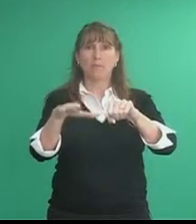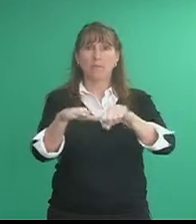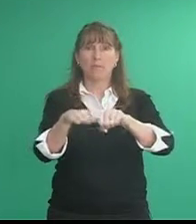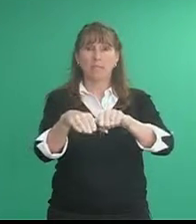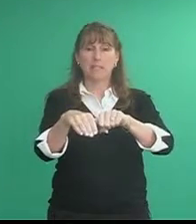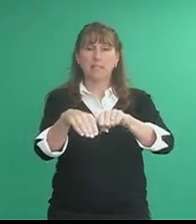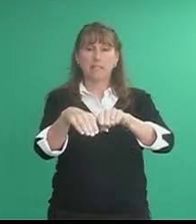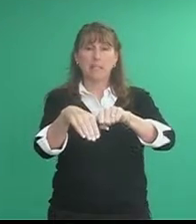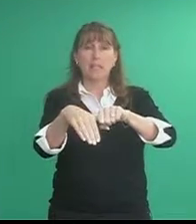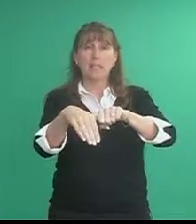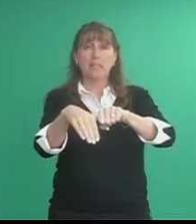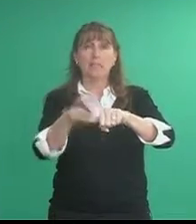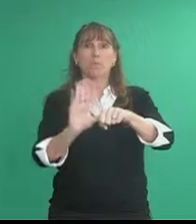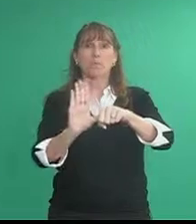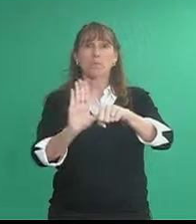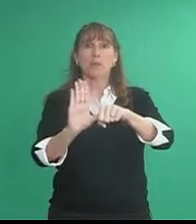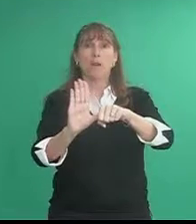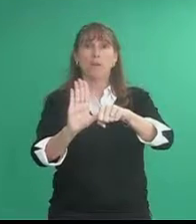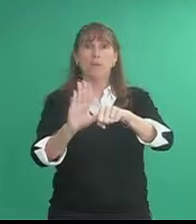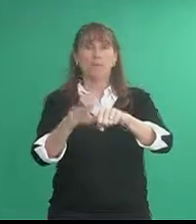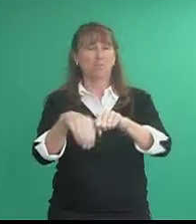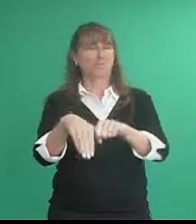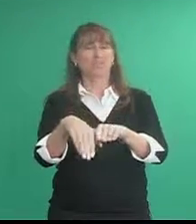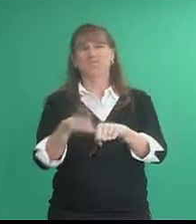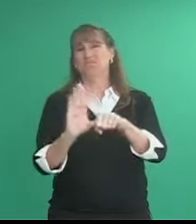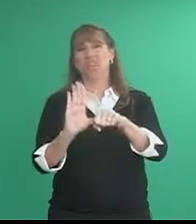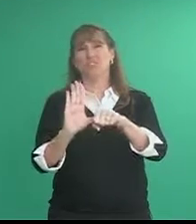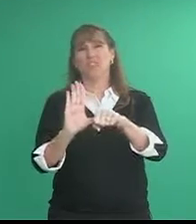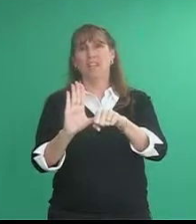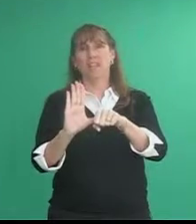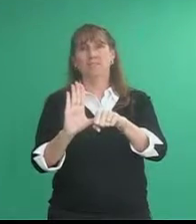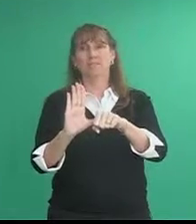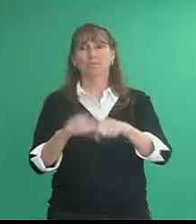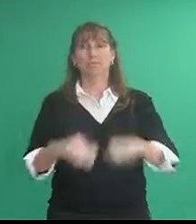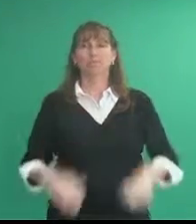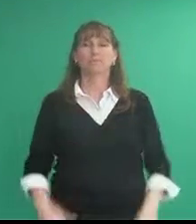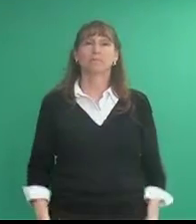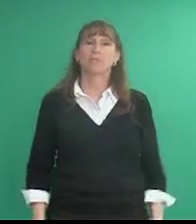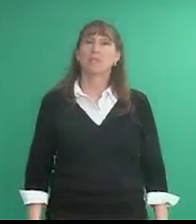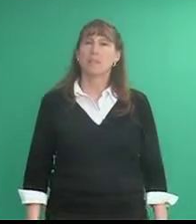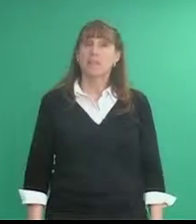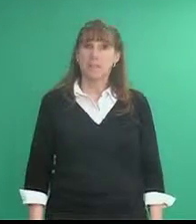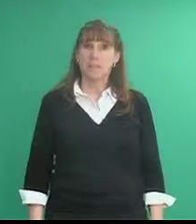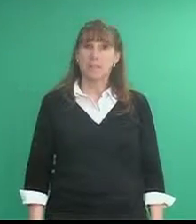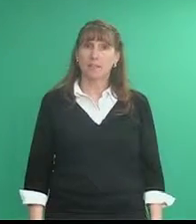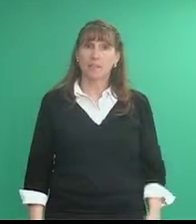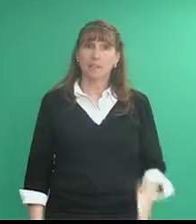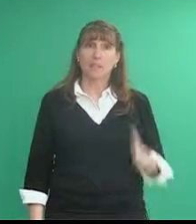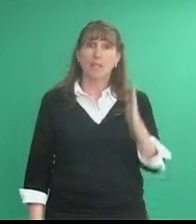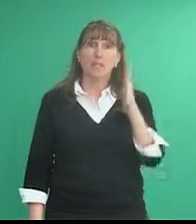put it like this and then bring your palm up not good at skill